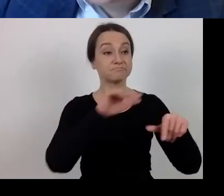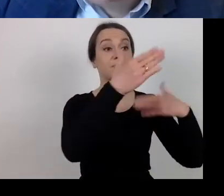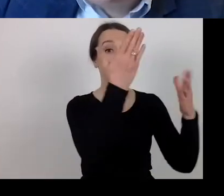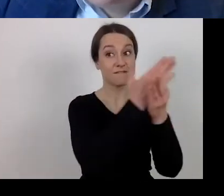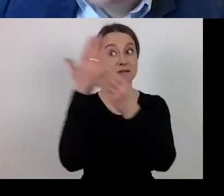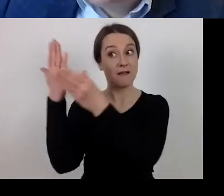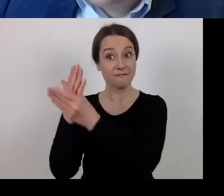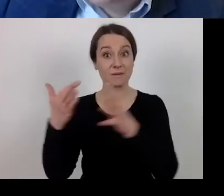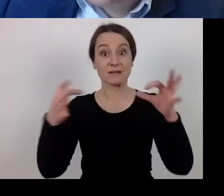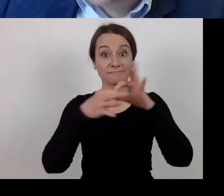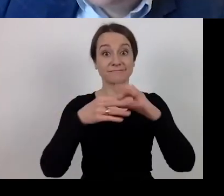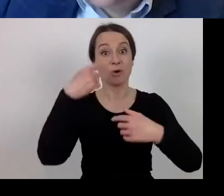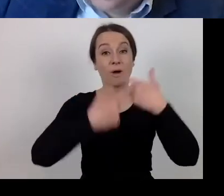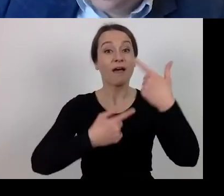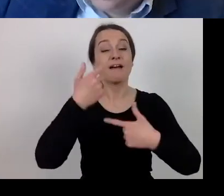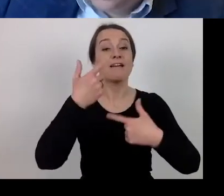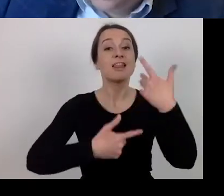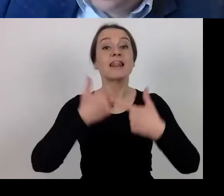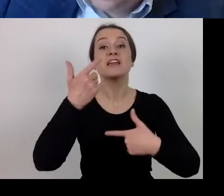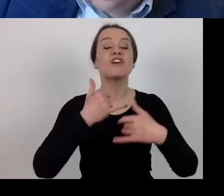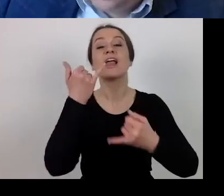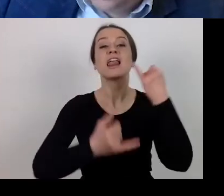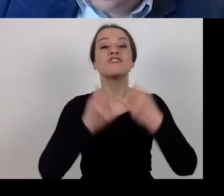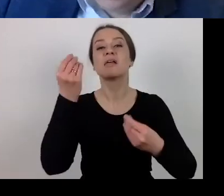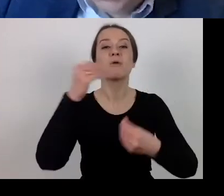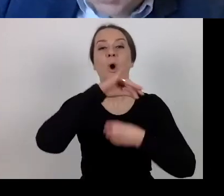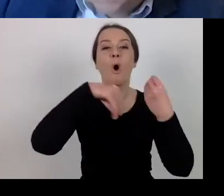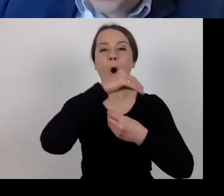to the calculation of the drop in turnover for both companies?".